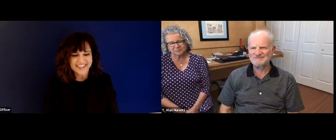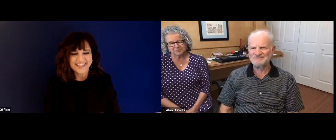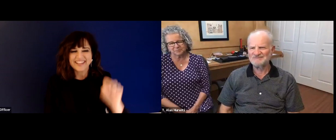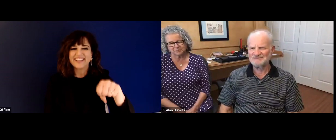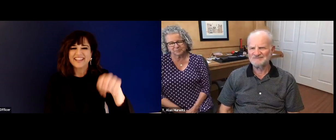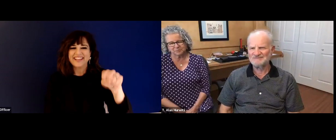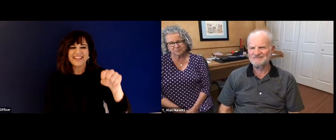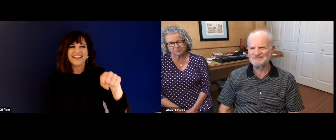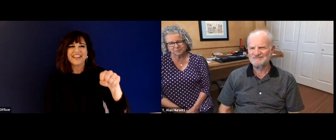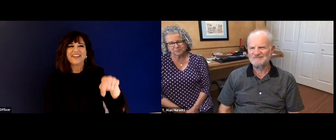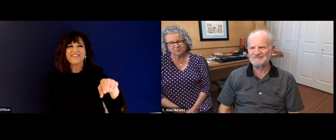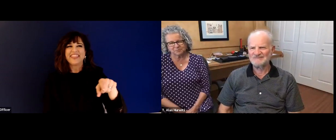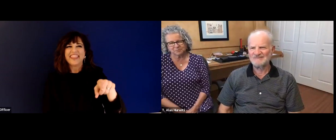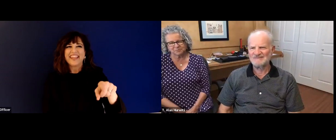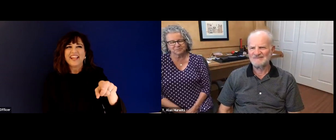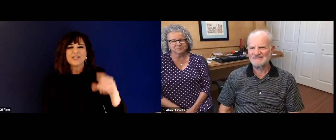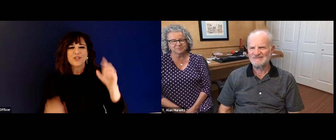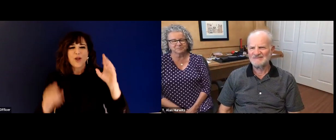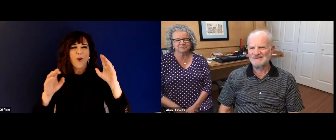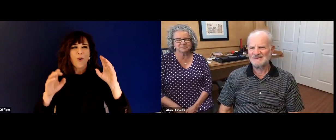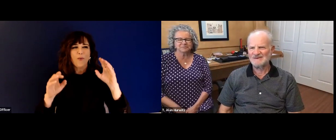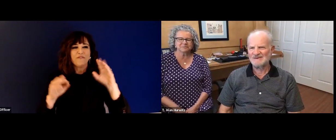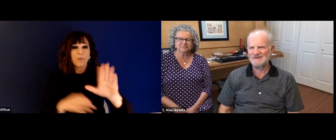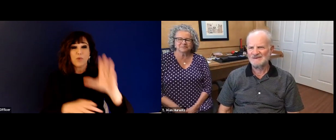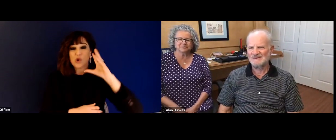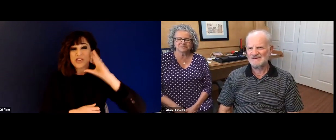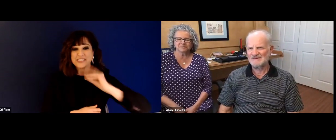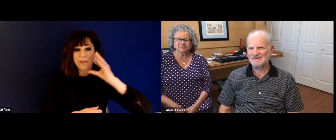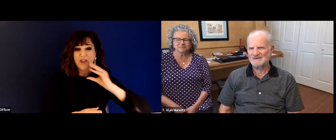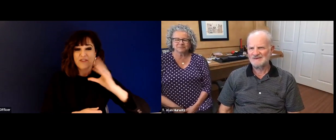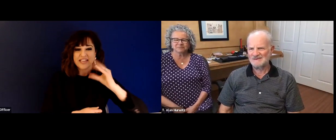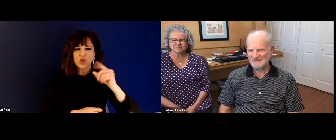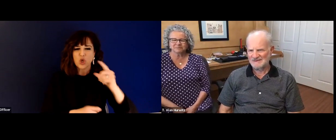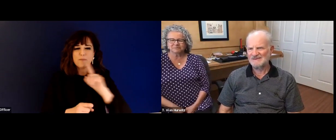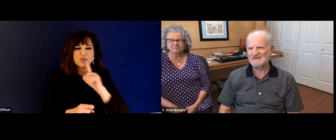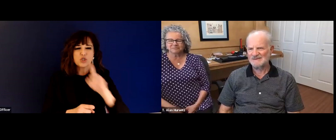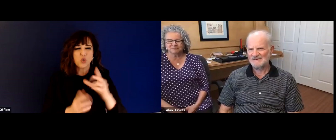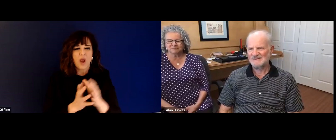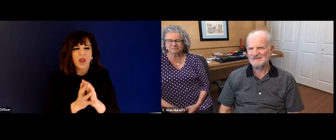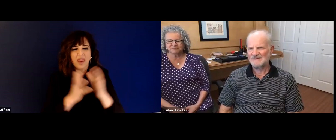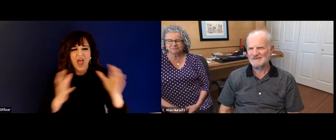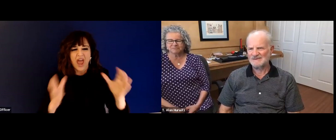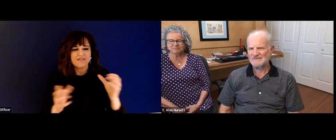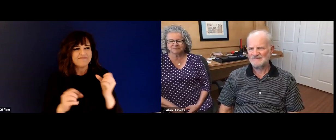know, I would find the right position. What was meant to be would be like kind of kept my eyes on the prize.